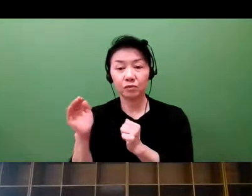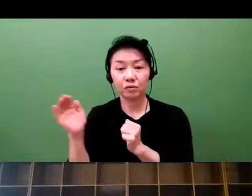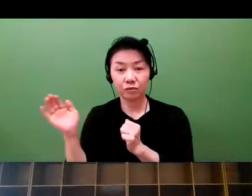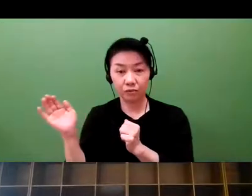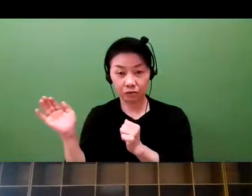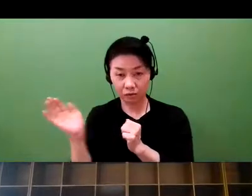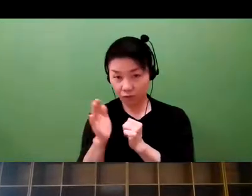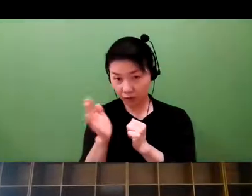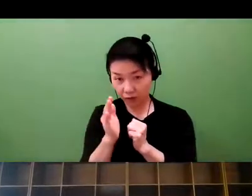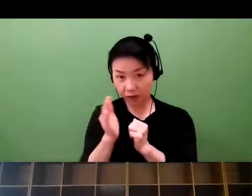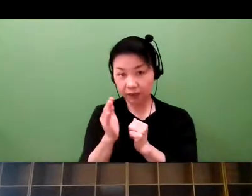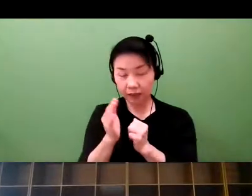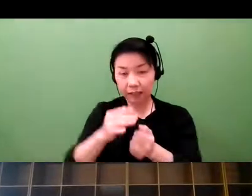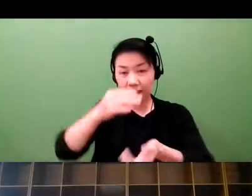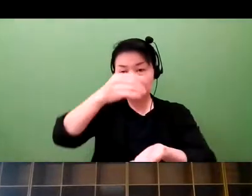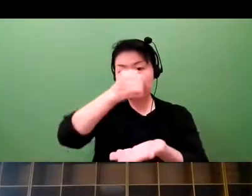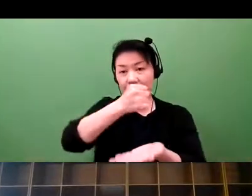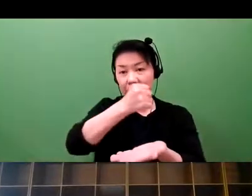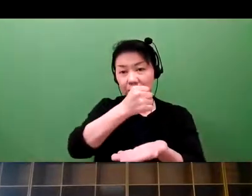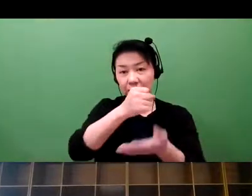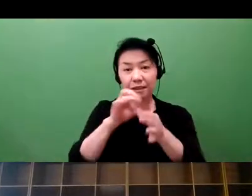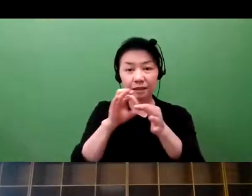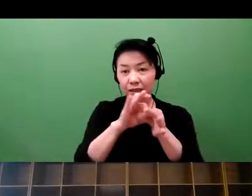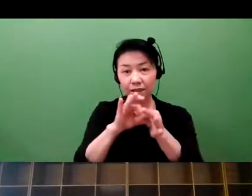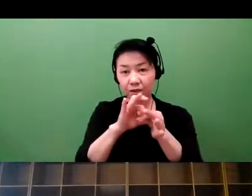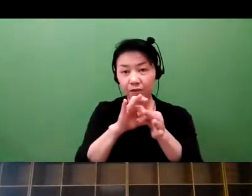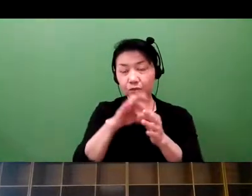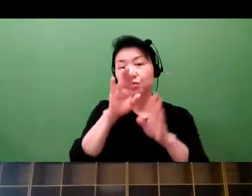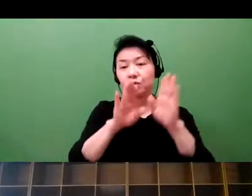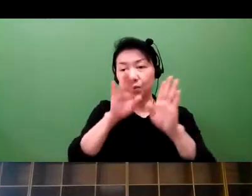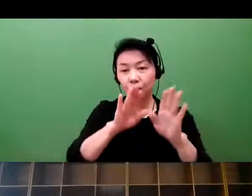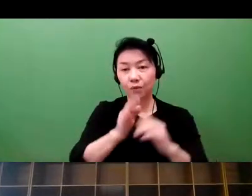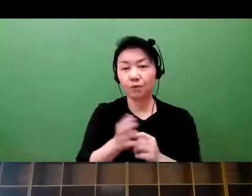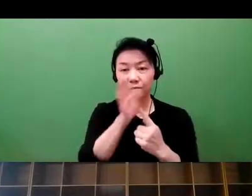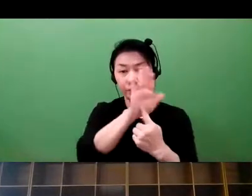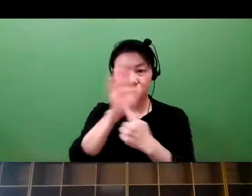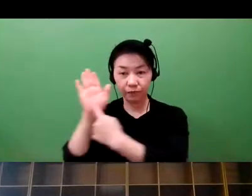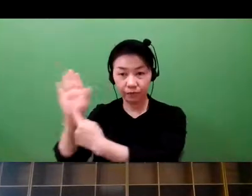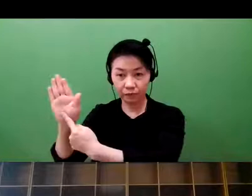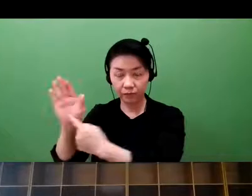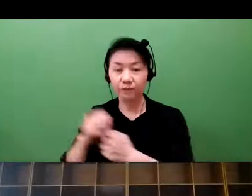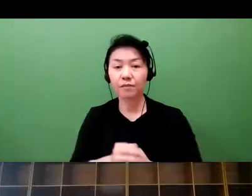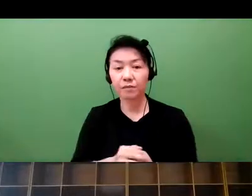To the right, This is a progress and financing that we have seen over the years.